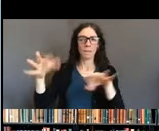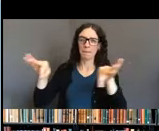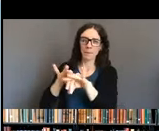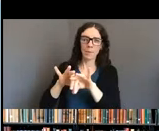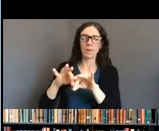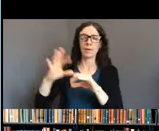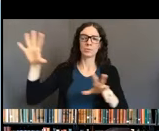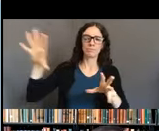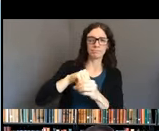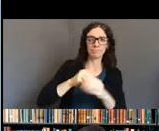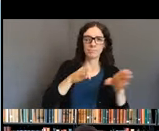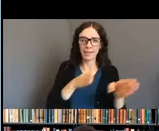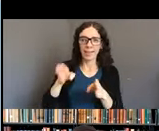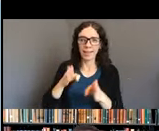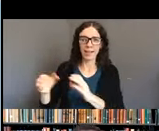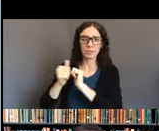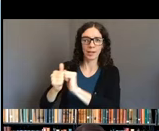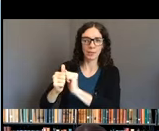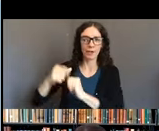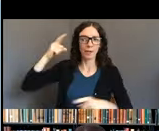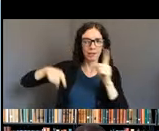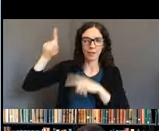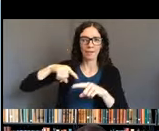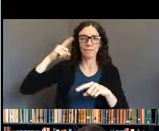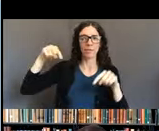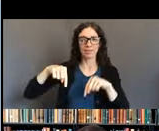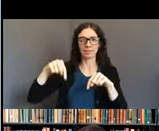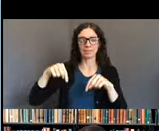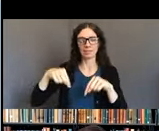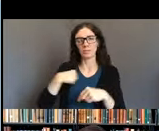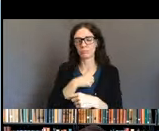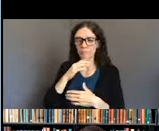we just appreciate them greatly, and so appreciate them,